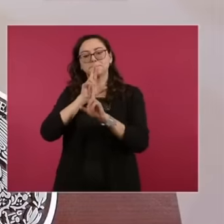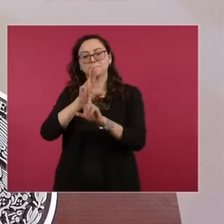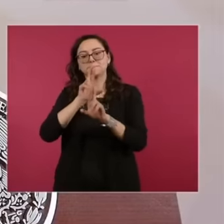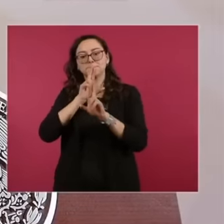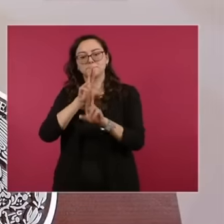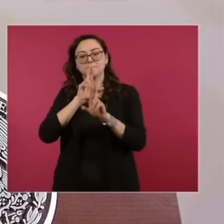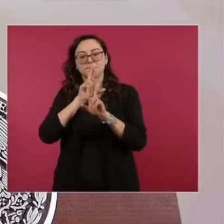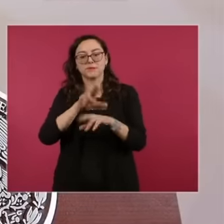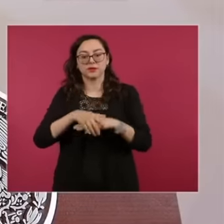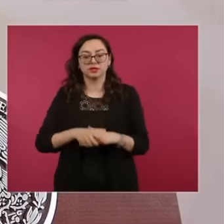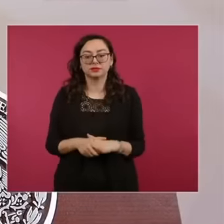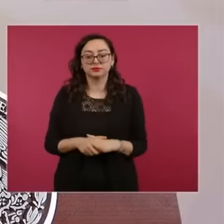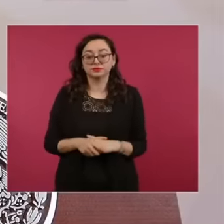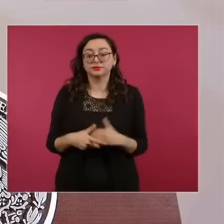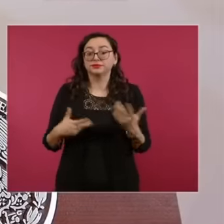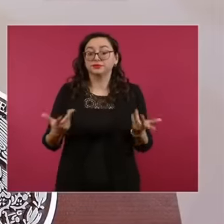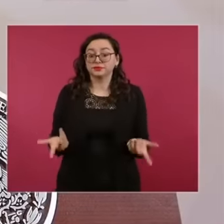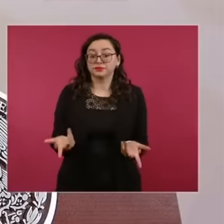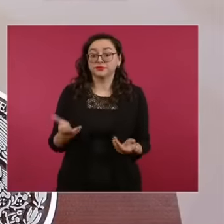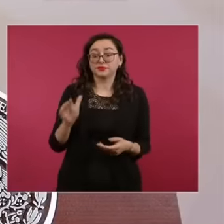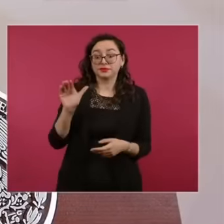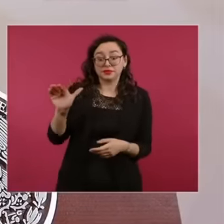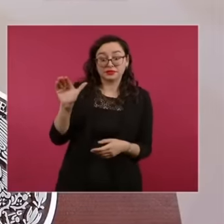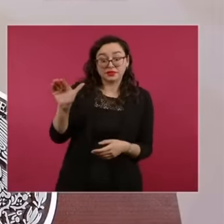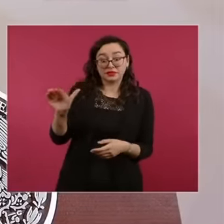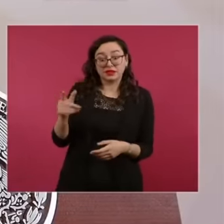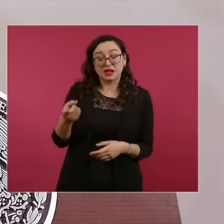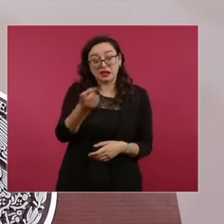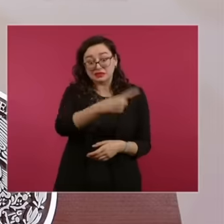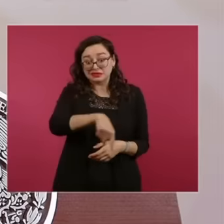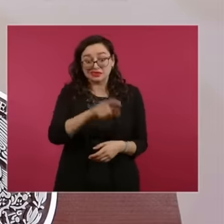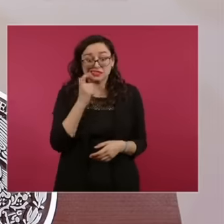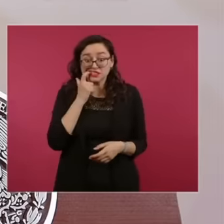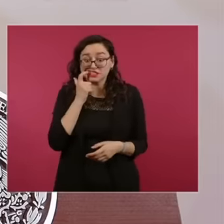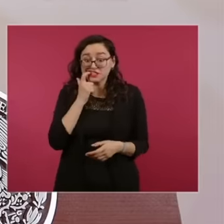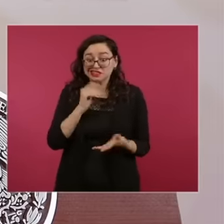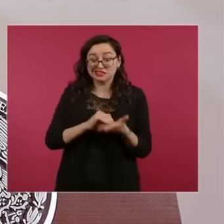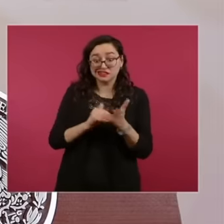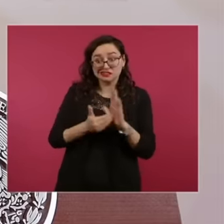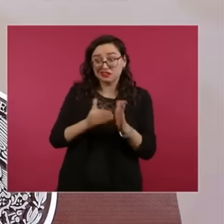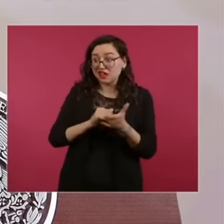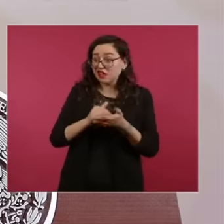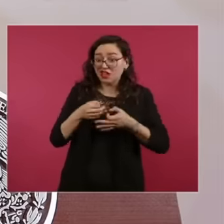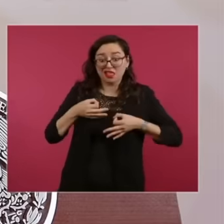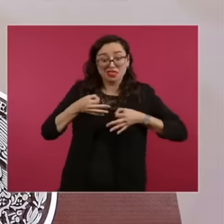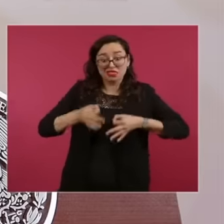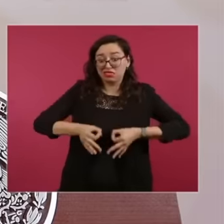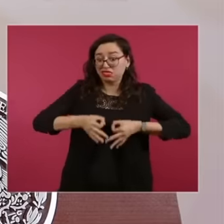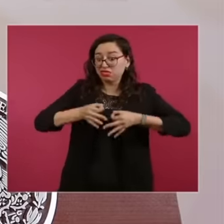The tax authority that is in the presence of strategies to delay the resolutions of the